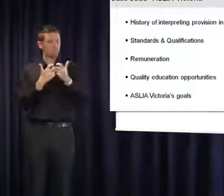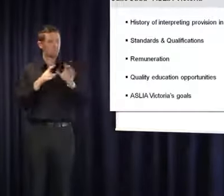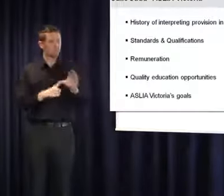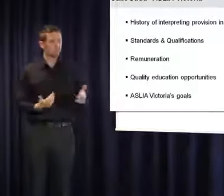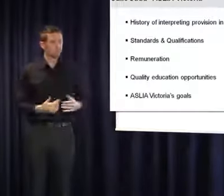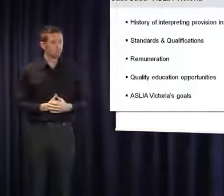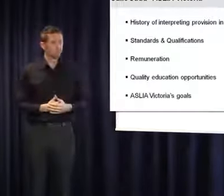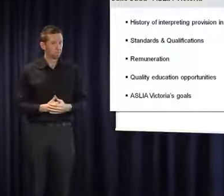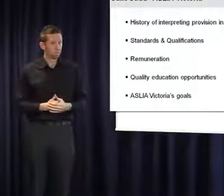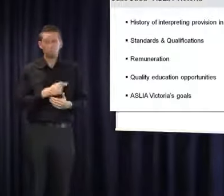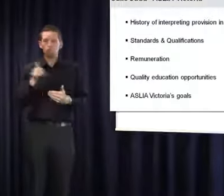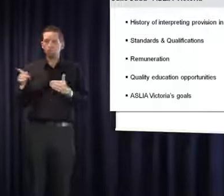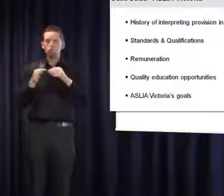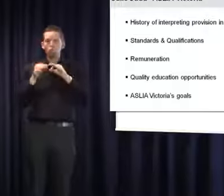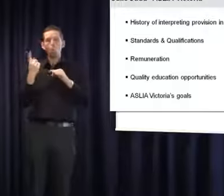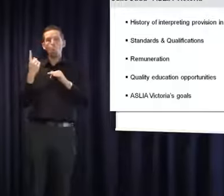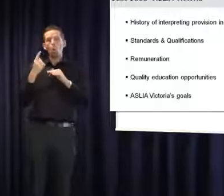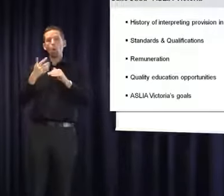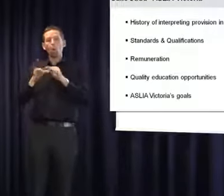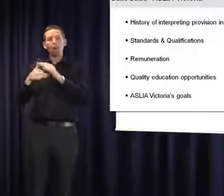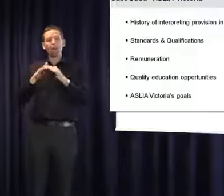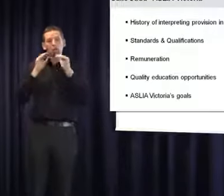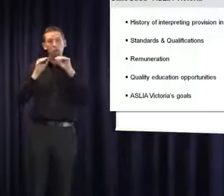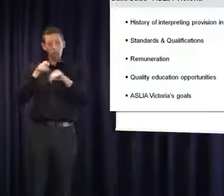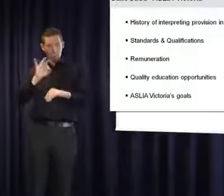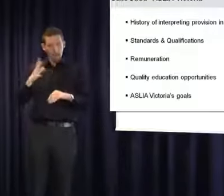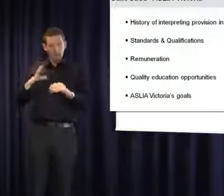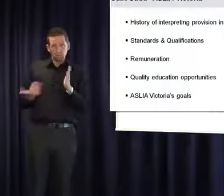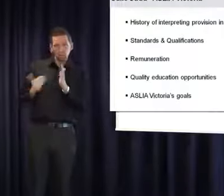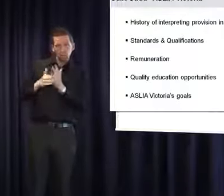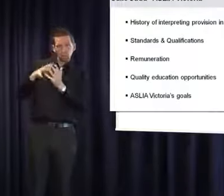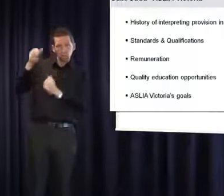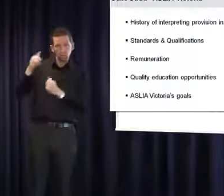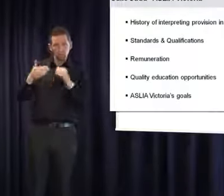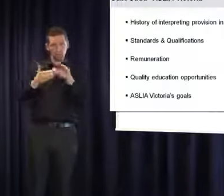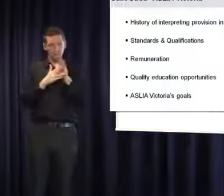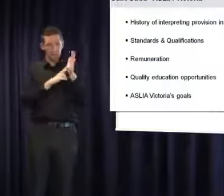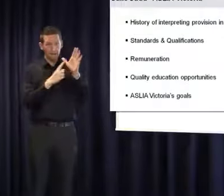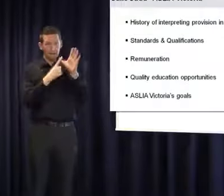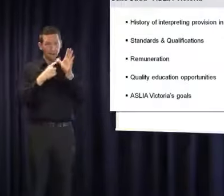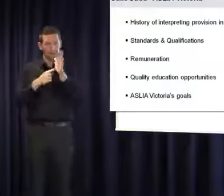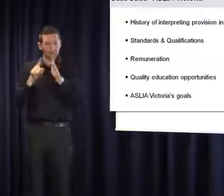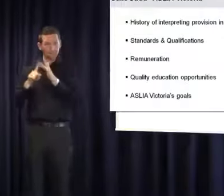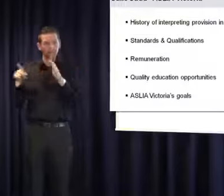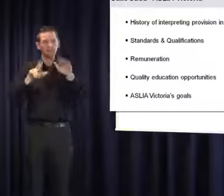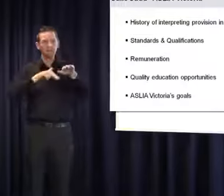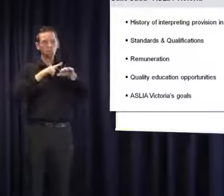interpreters are not required to hold a qualification by NAATI, which is the national association